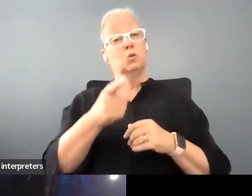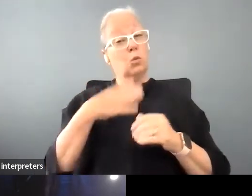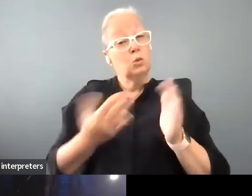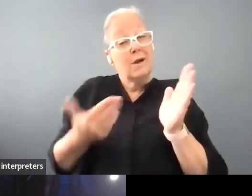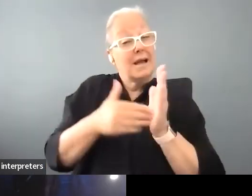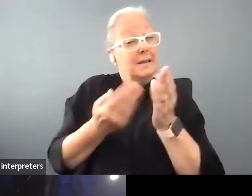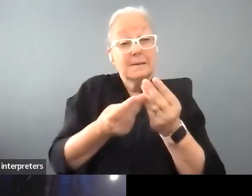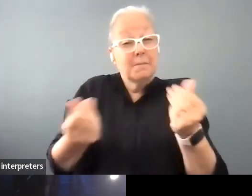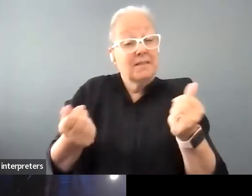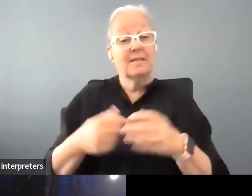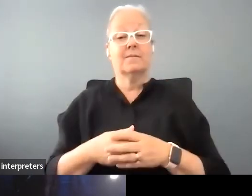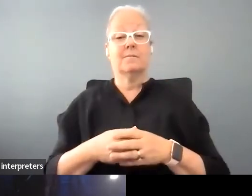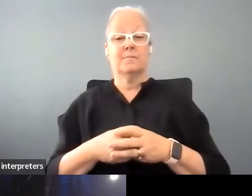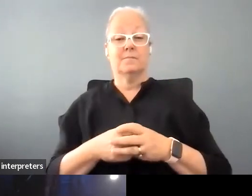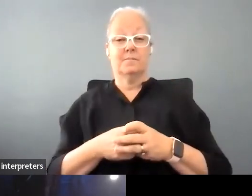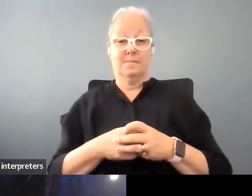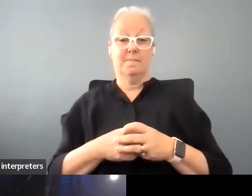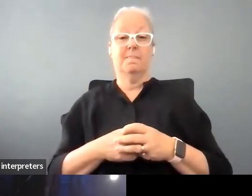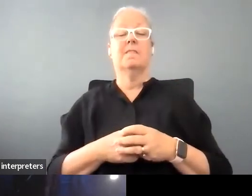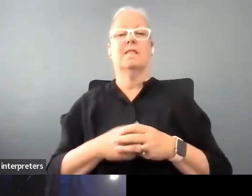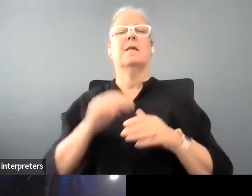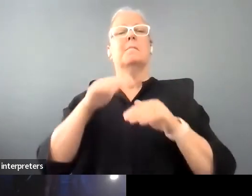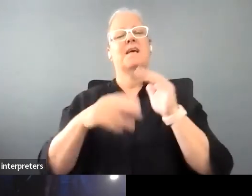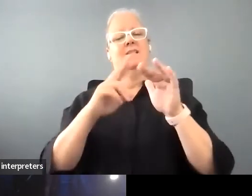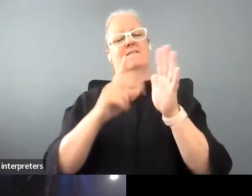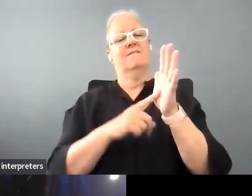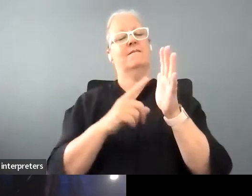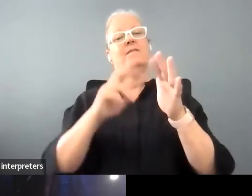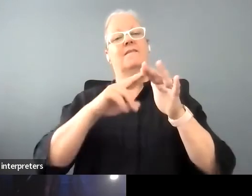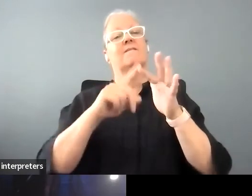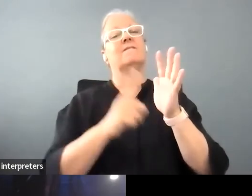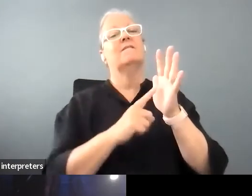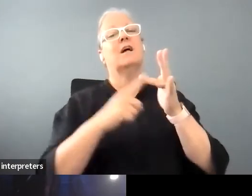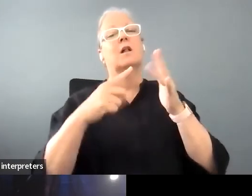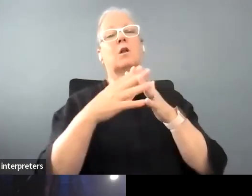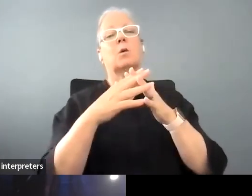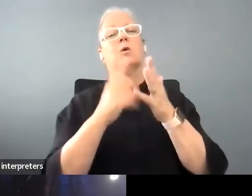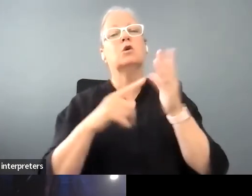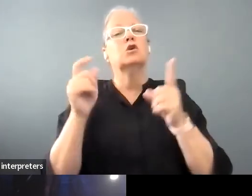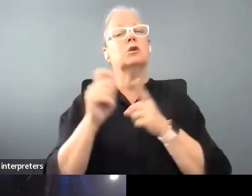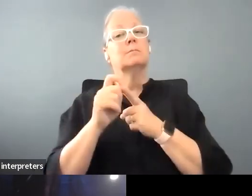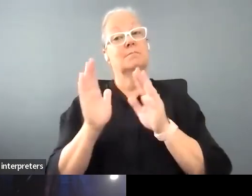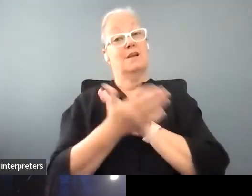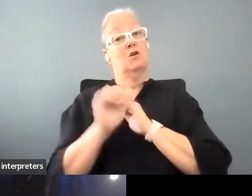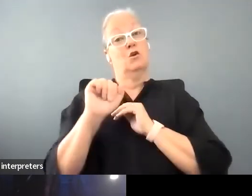I think just in terms of the fellowship but that under Lesley's name, I think that you know